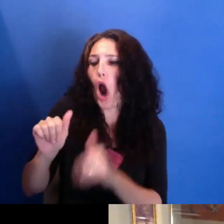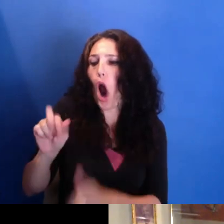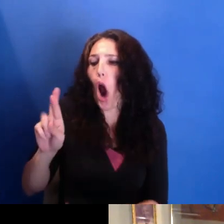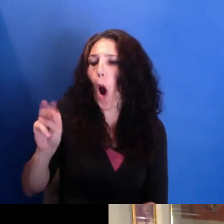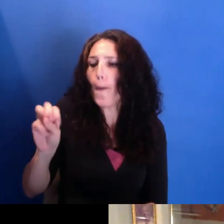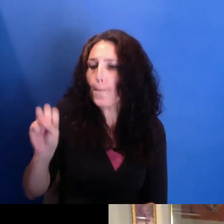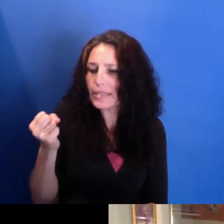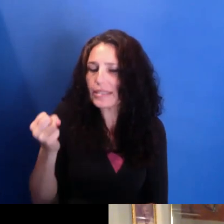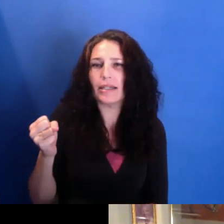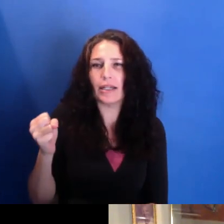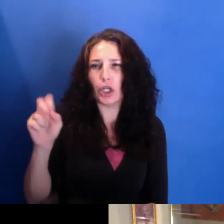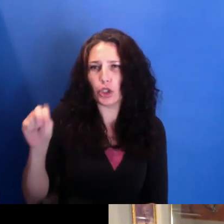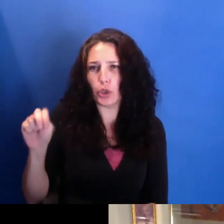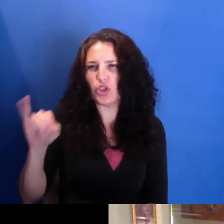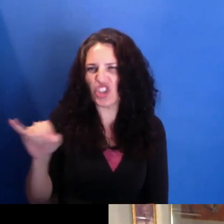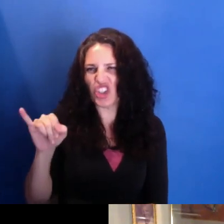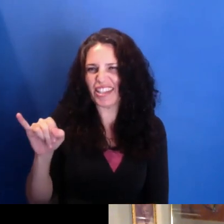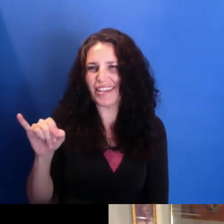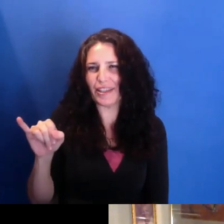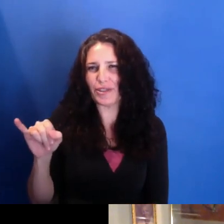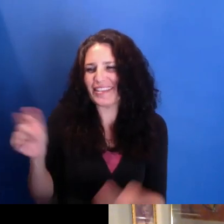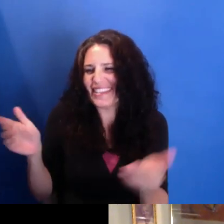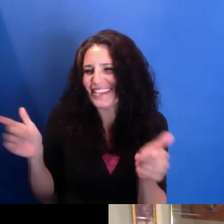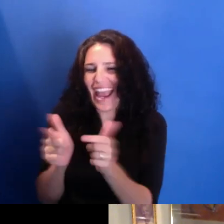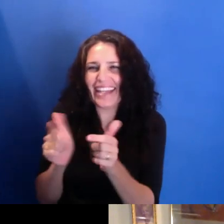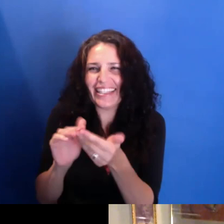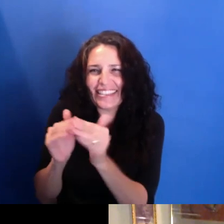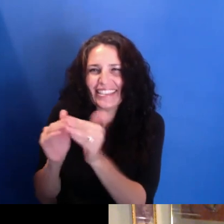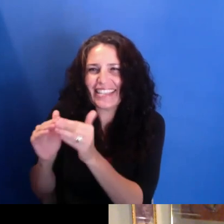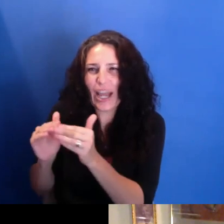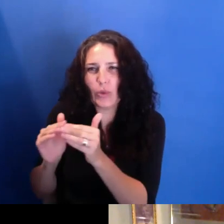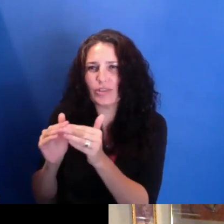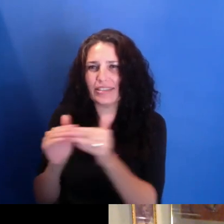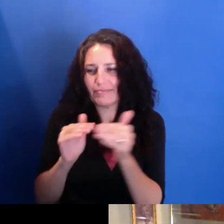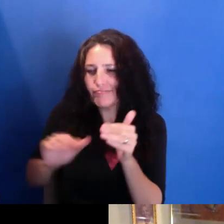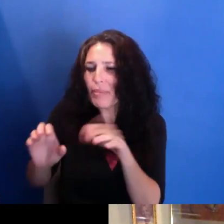knows we have all these little tiny towns, and Newark is kind of like the hub.